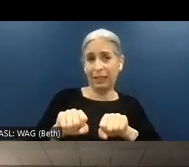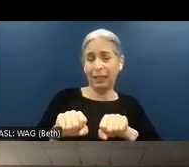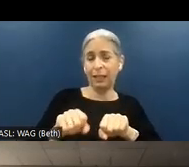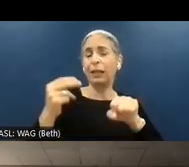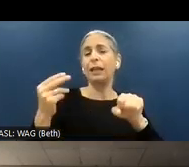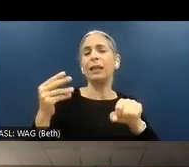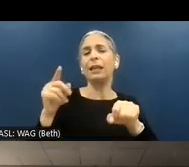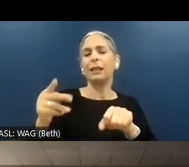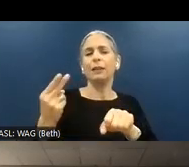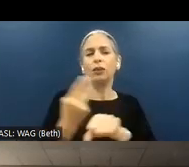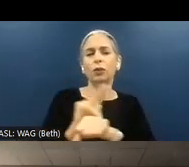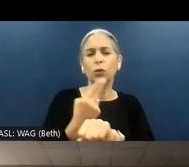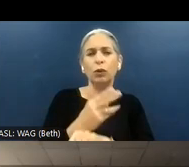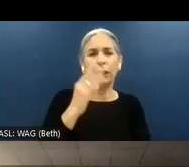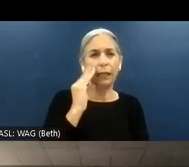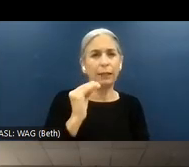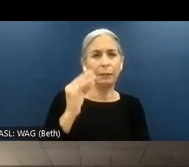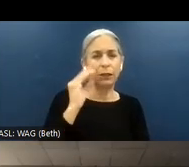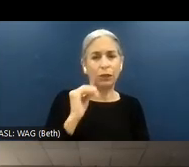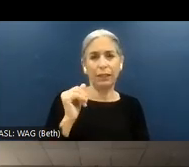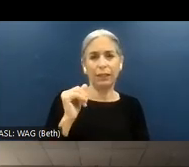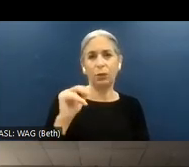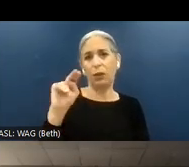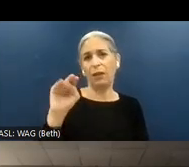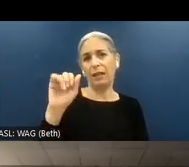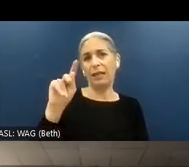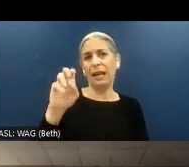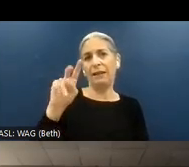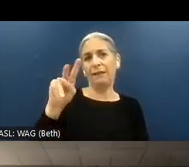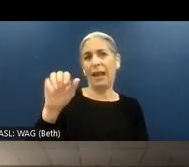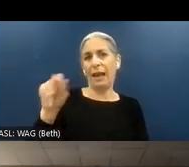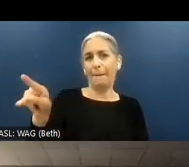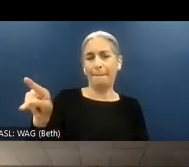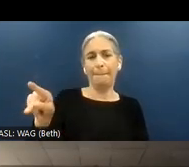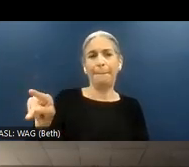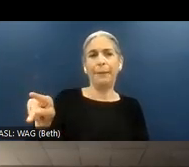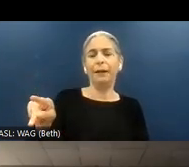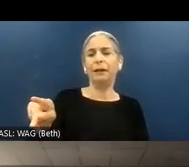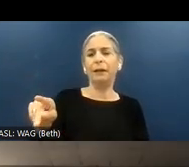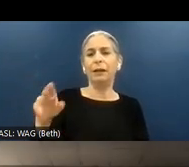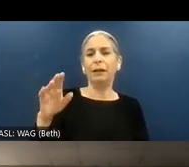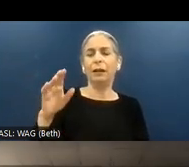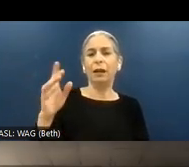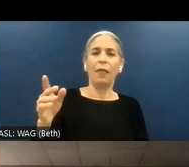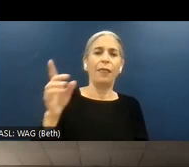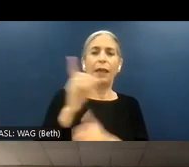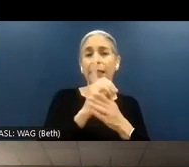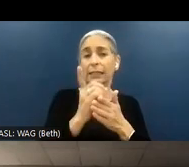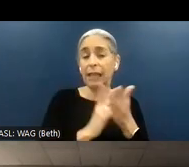user interface. What we could -- could go under the design umbrella -- I know I am